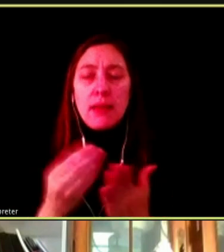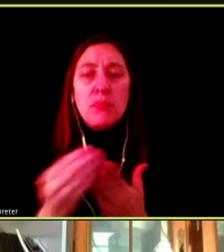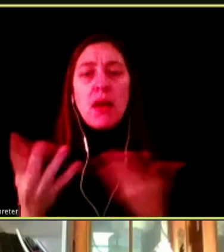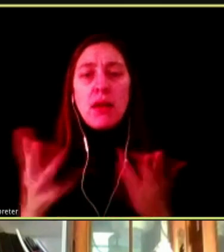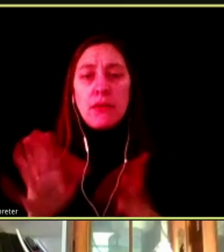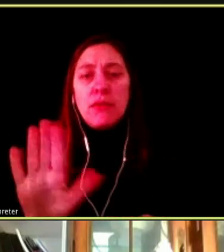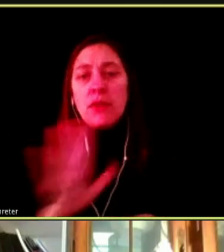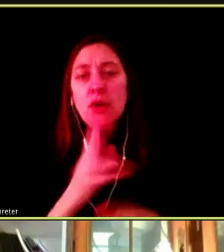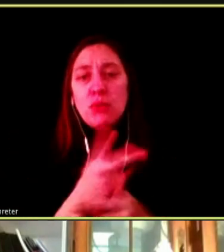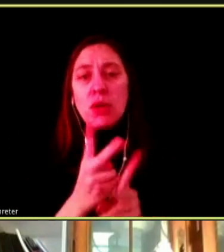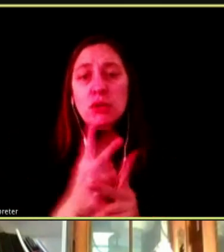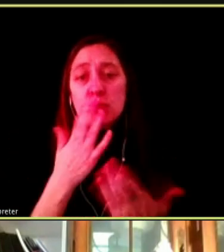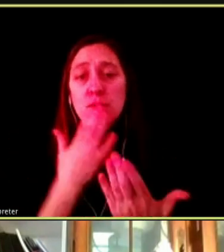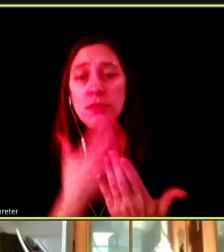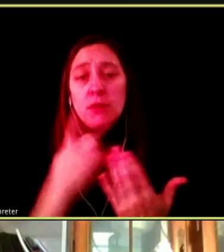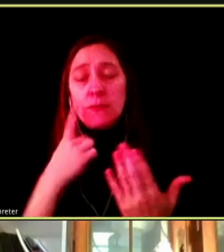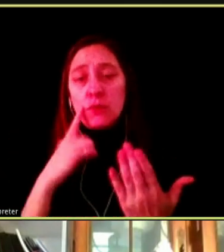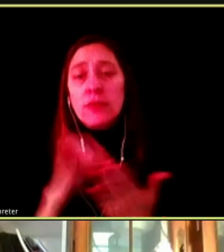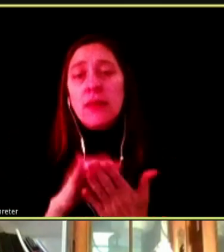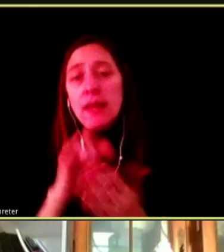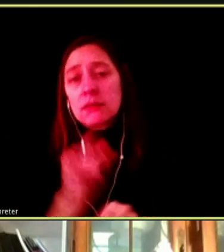A VERY IMPORTANT POINT TO MAKE.